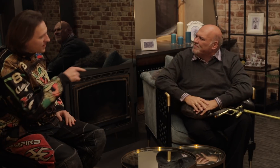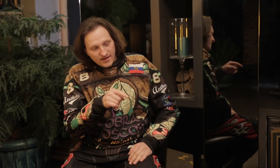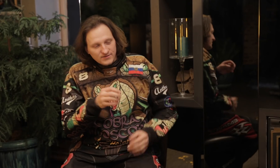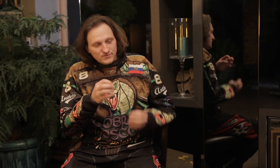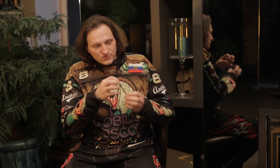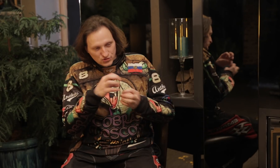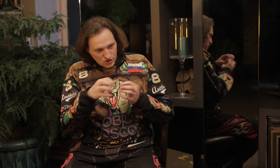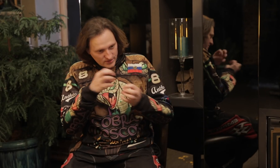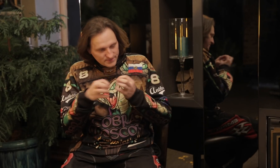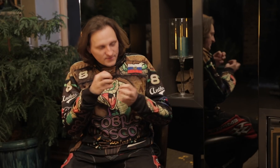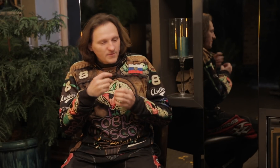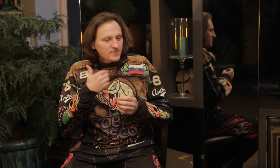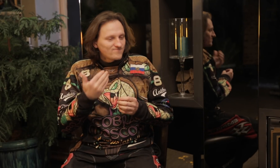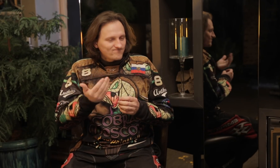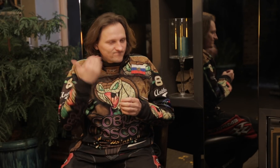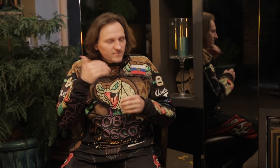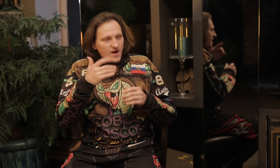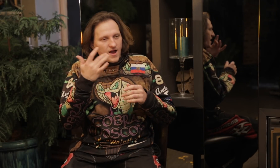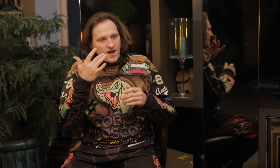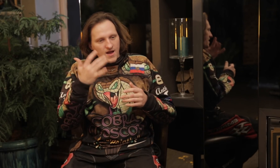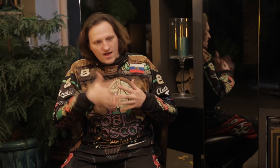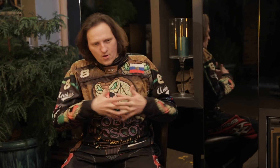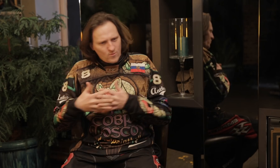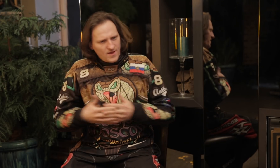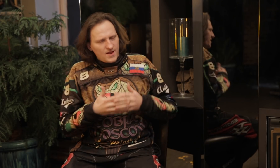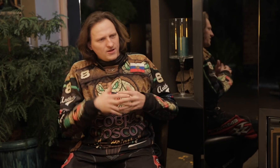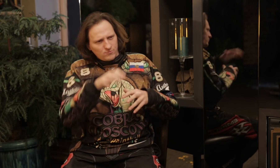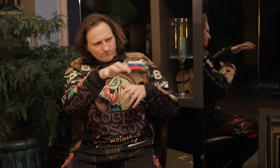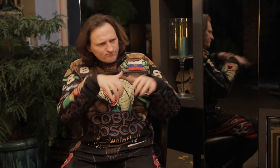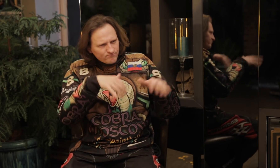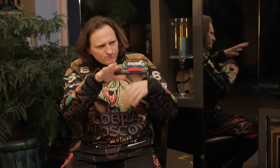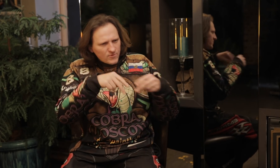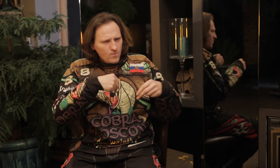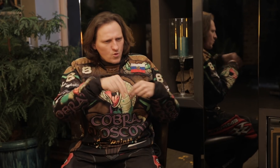The mixture used in the paintballs originally came from America.